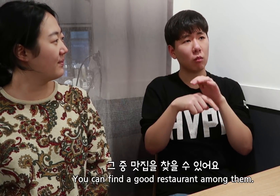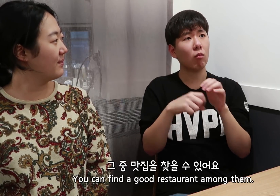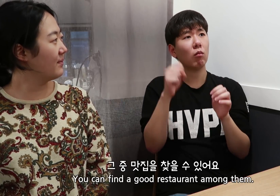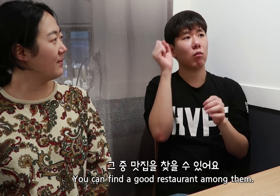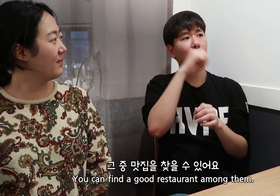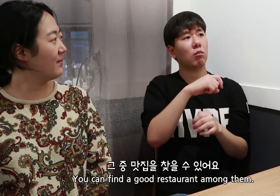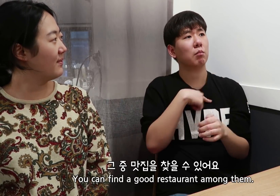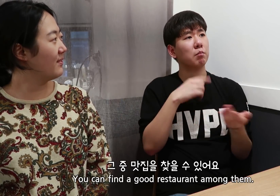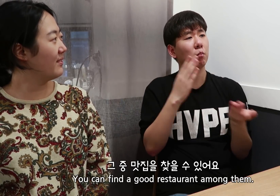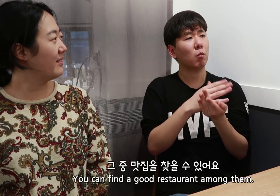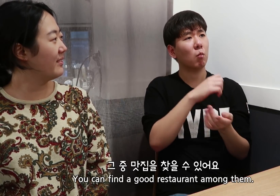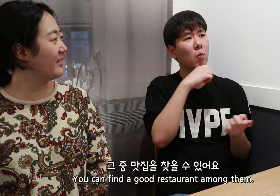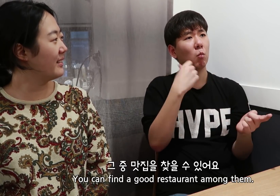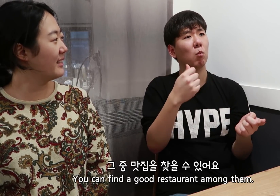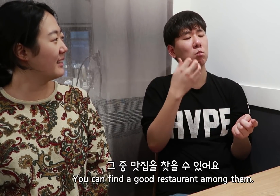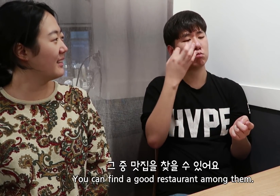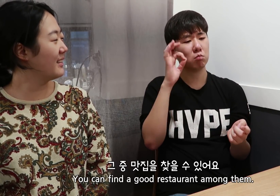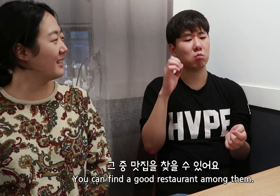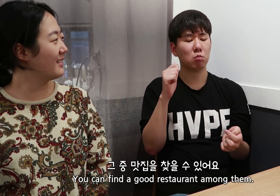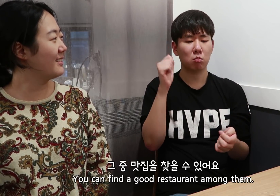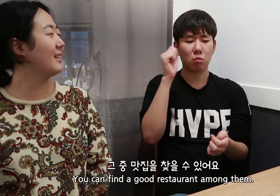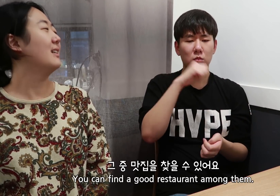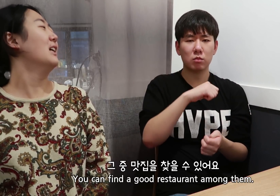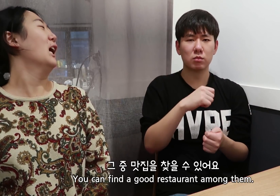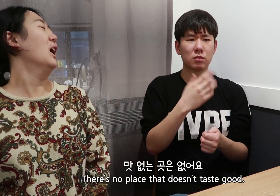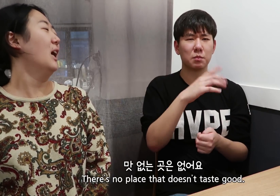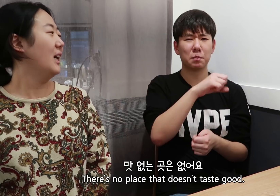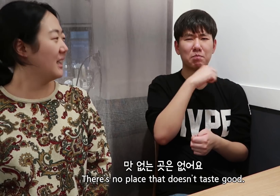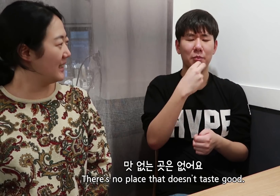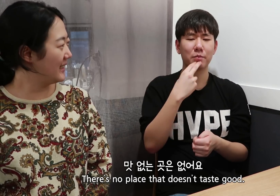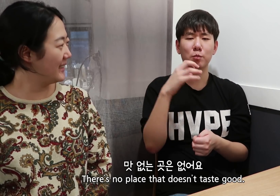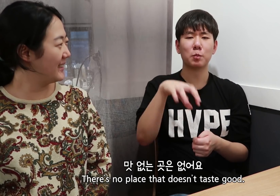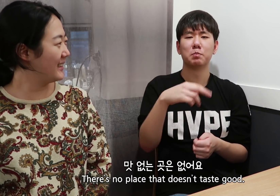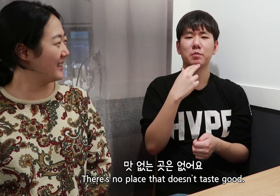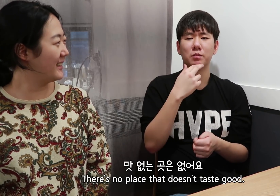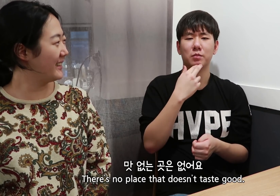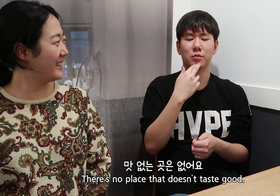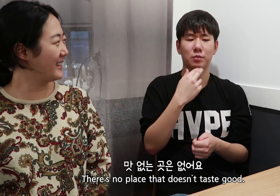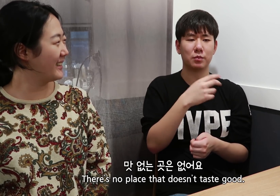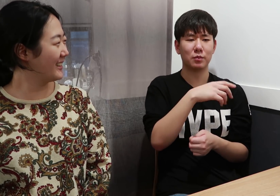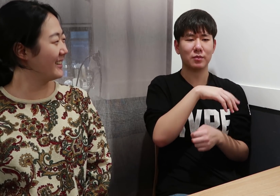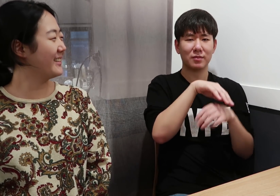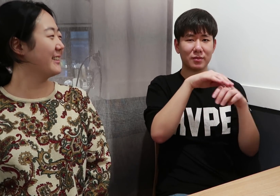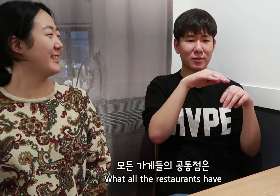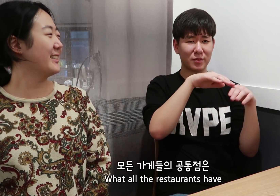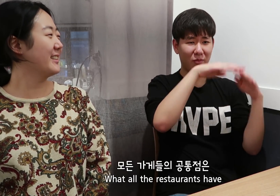You can find a good restaurant among them. There’s no place that doesn’t taste good.